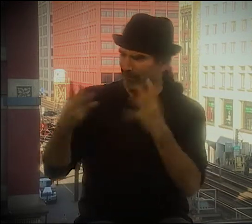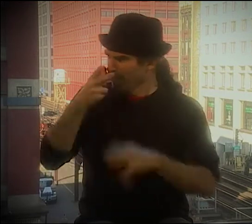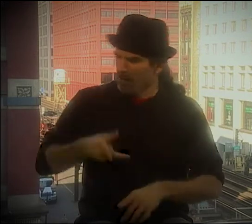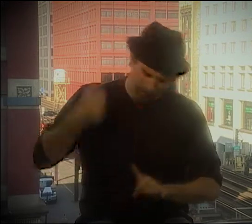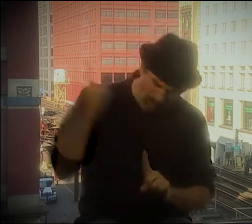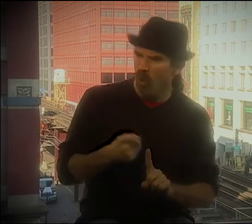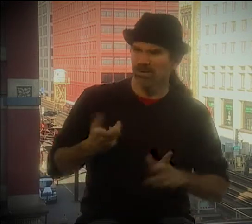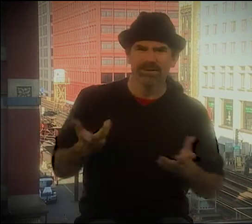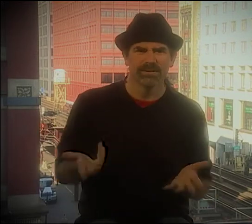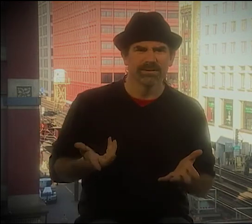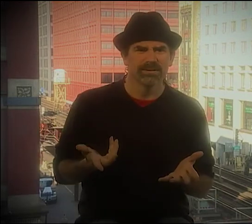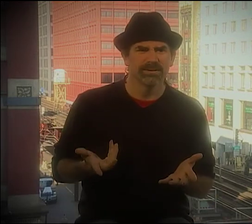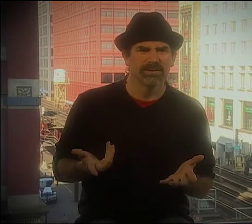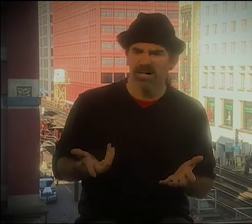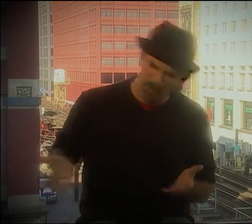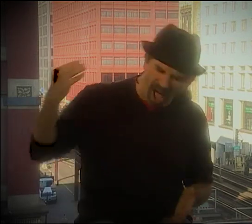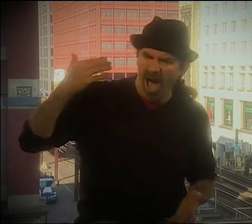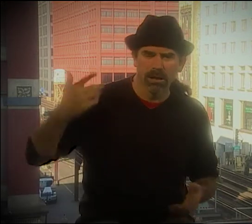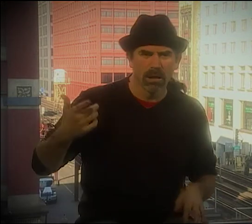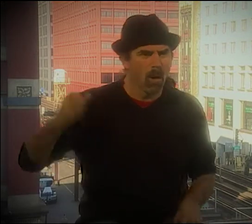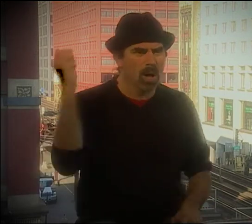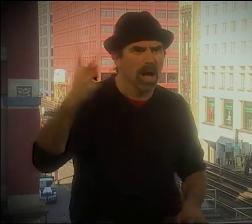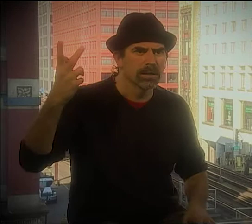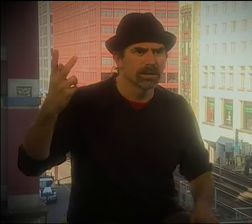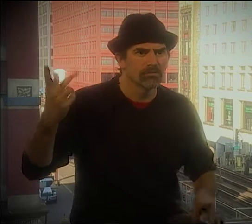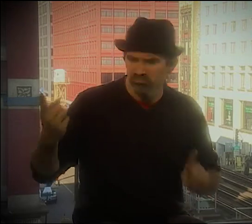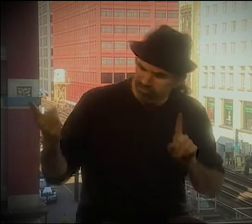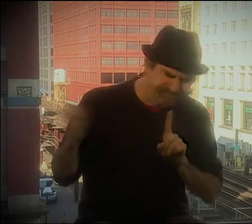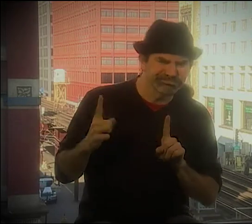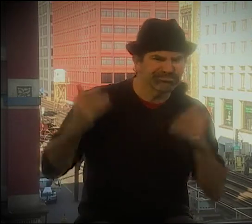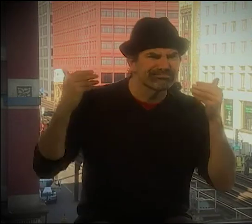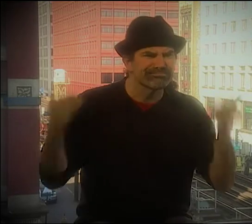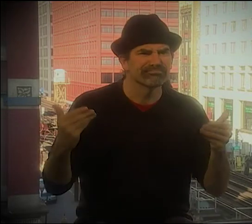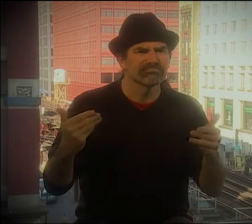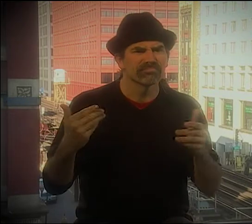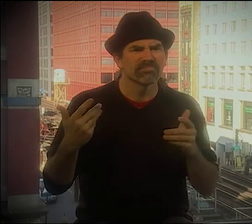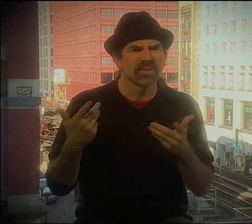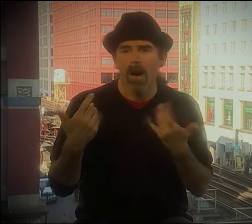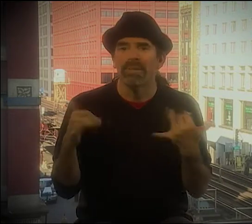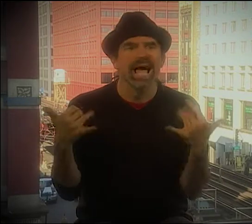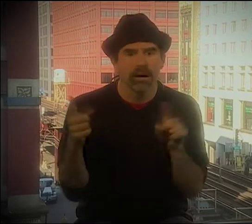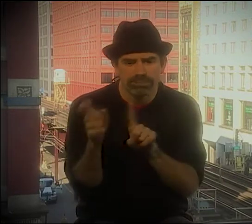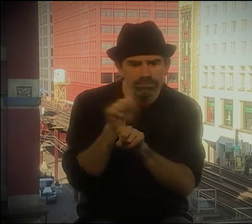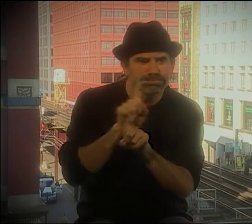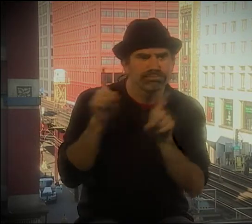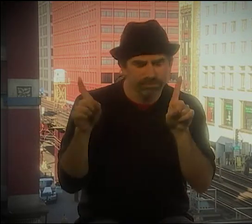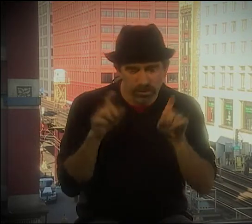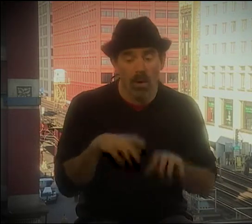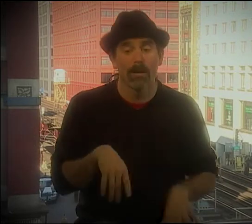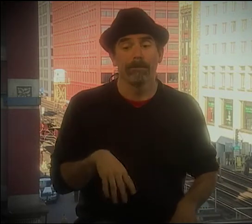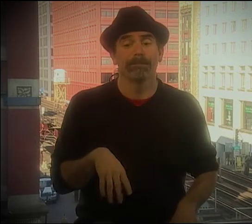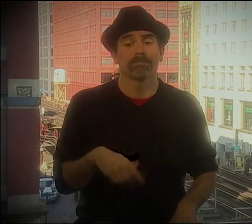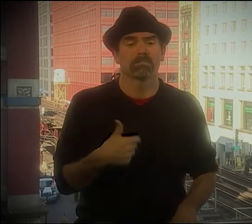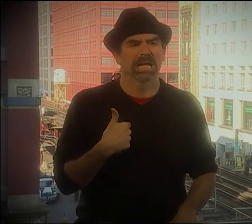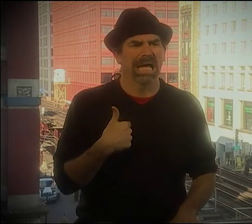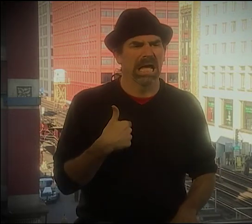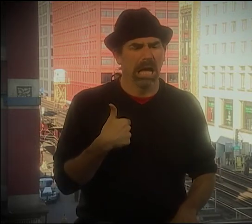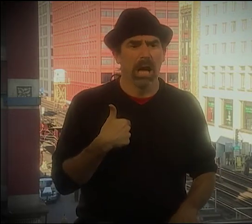HE SAID, "I DON'T WANT TO. I DON'T WANT TO. I'M THE VOICE." I SAID, "NO, NO, THAT'S THE POINT. "I'M LOUSY WITH MY VOICE, AND YOU'RE A LOUSY SIGNER.